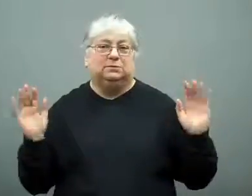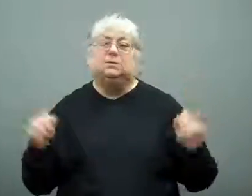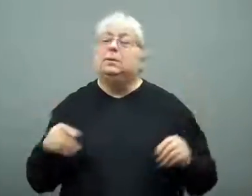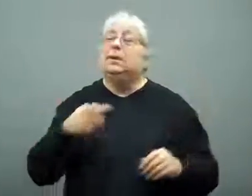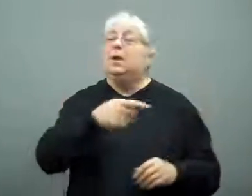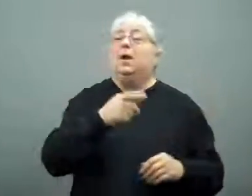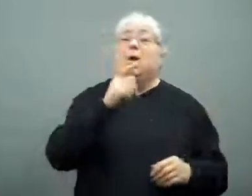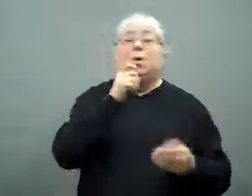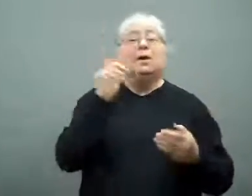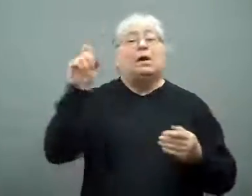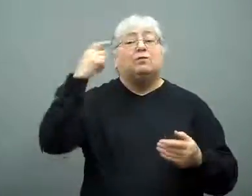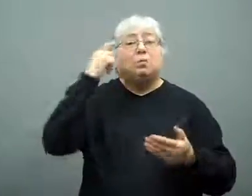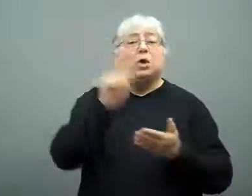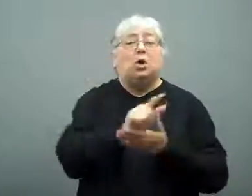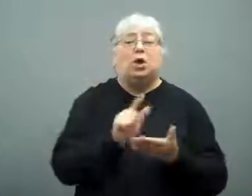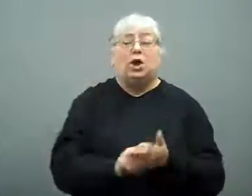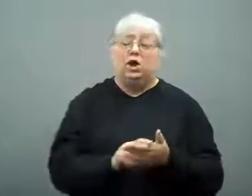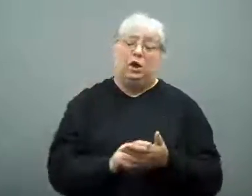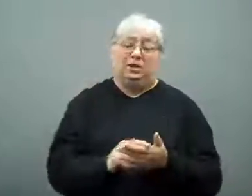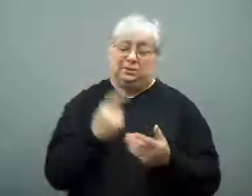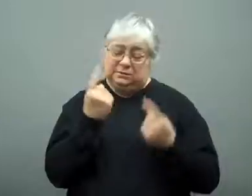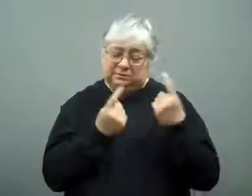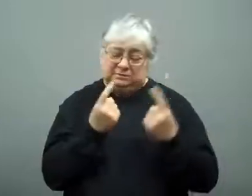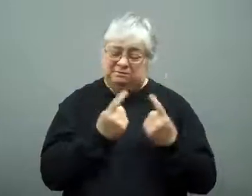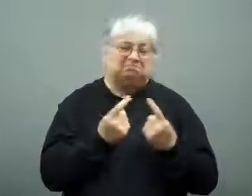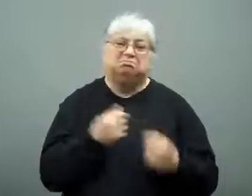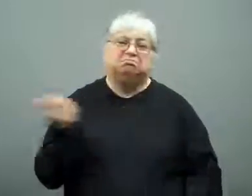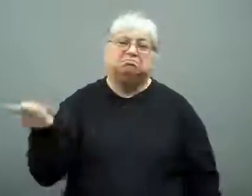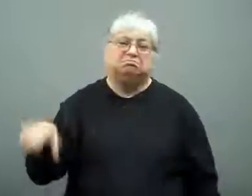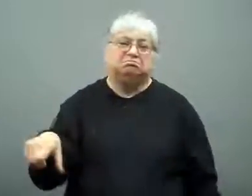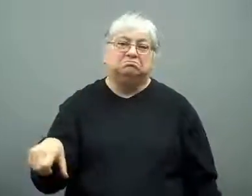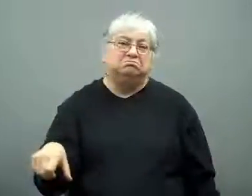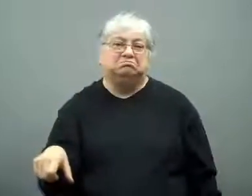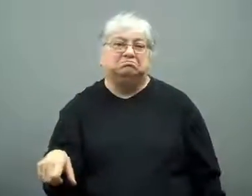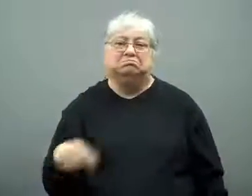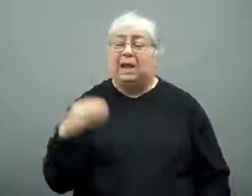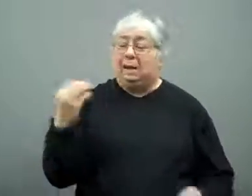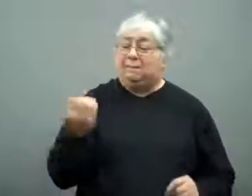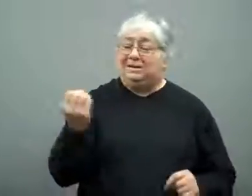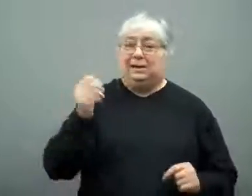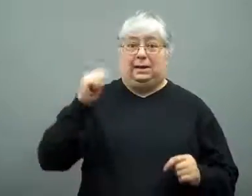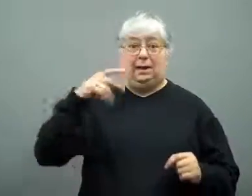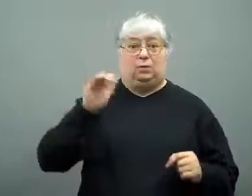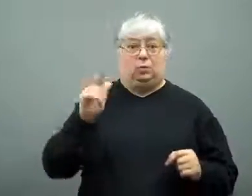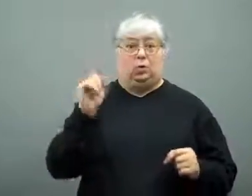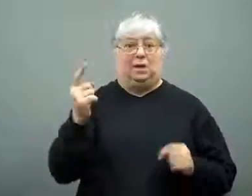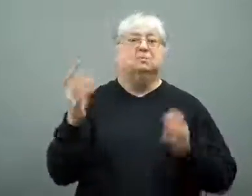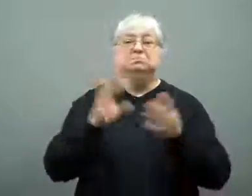The prosecutors thought about the offer, and turned it down.